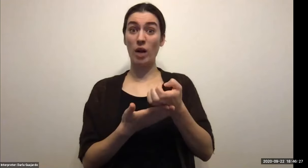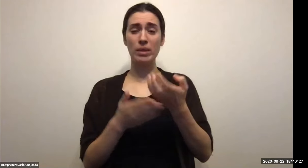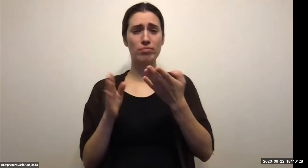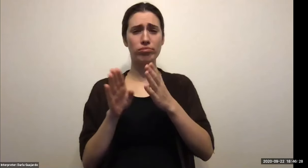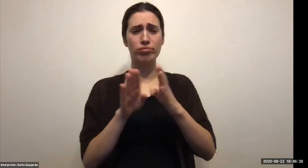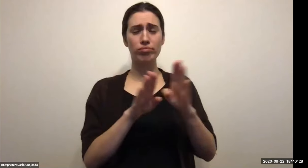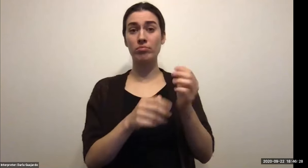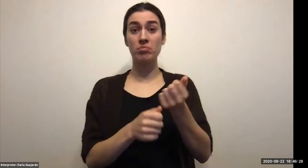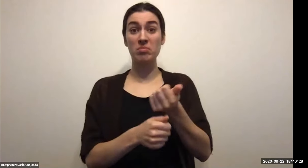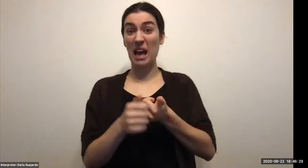Keith Wolling: Cheers to you. Thank you.